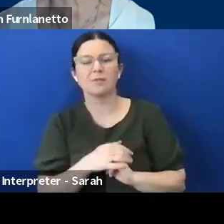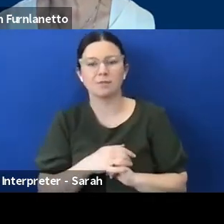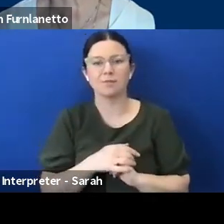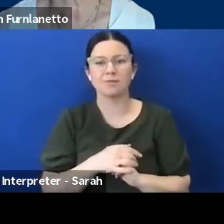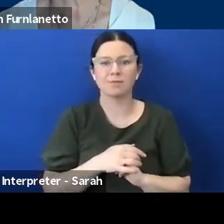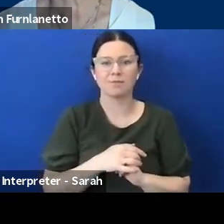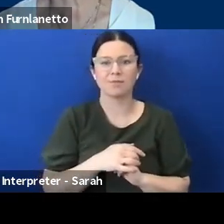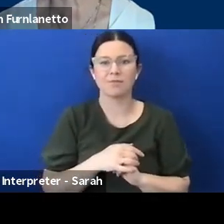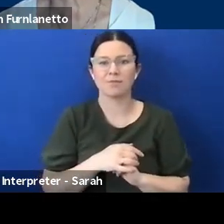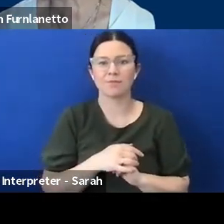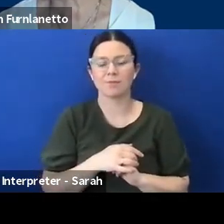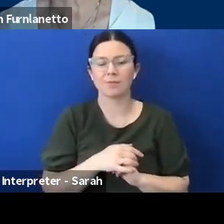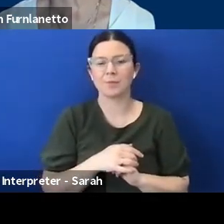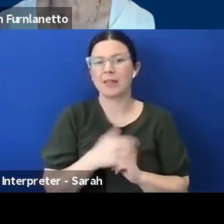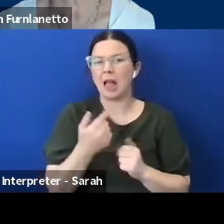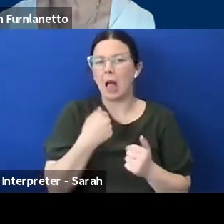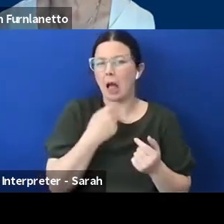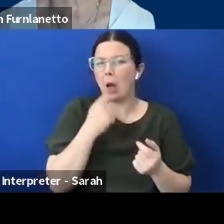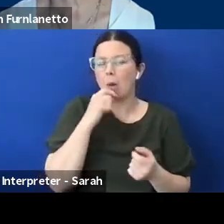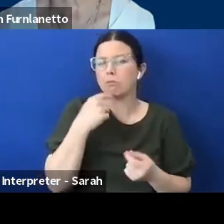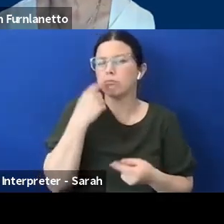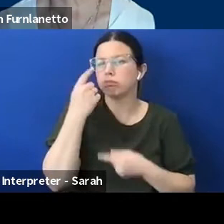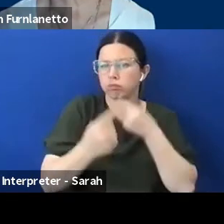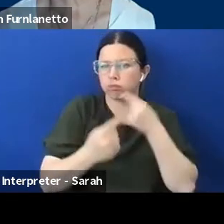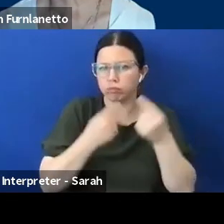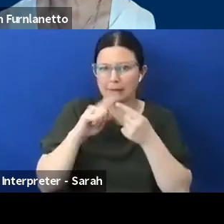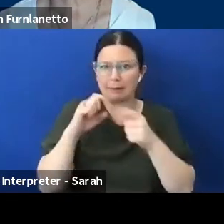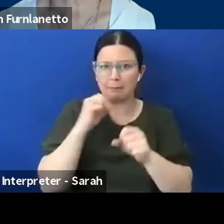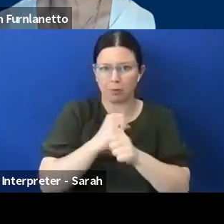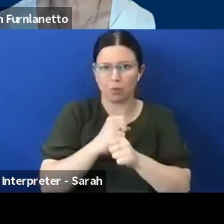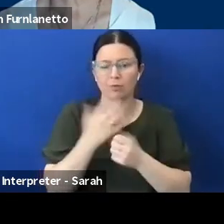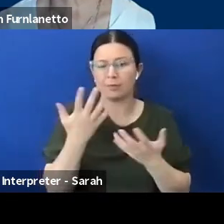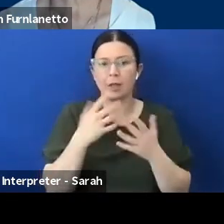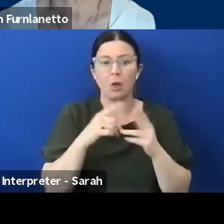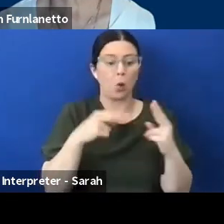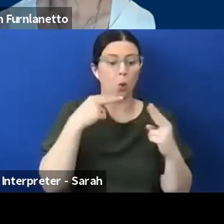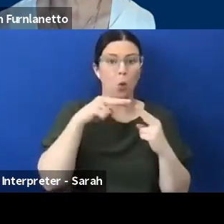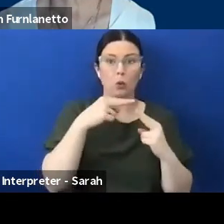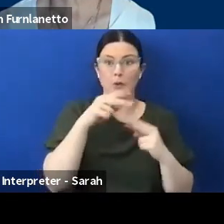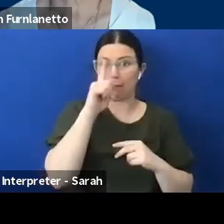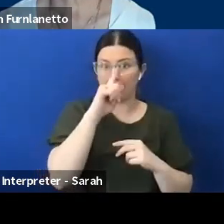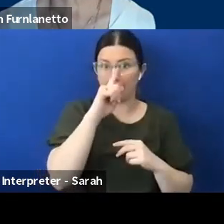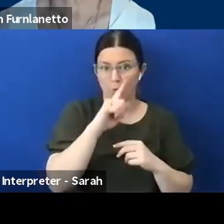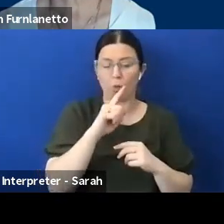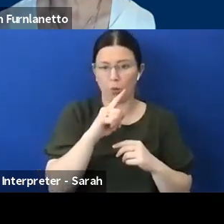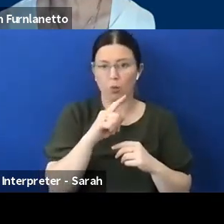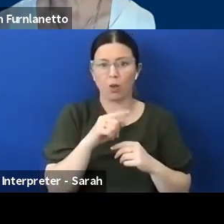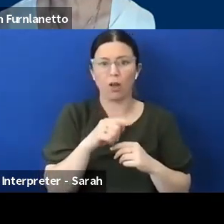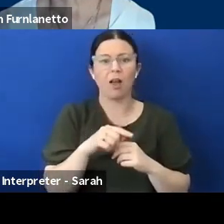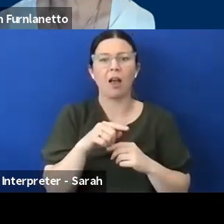illustrates the point. Autistic people engage in an activity called stimming.